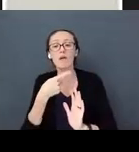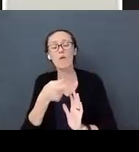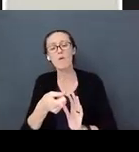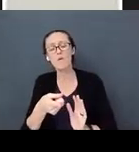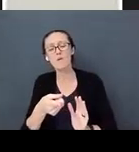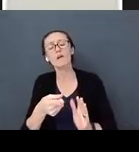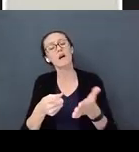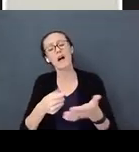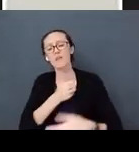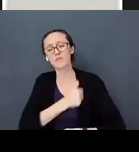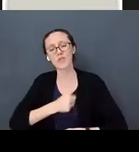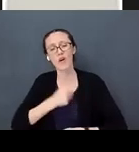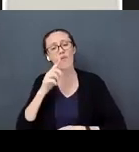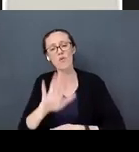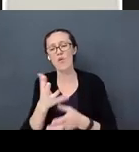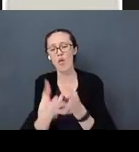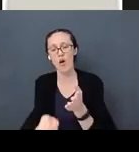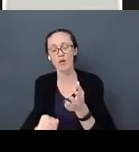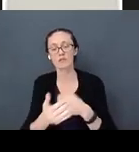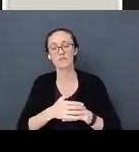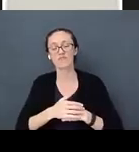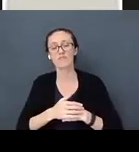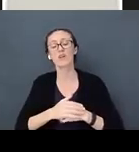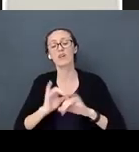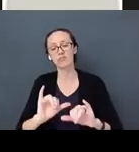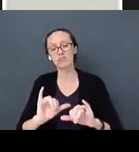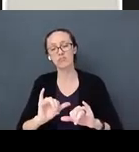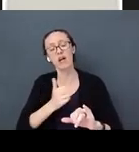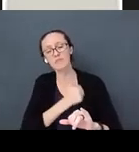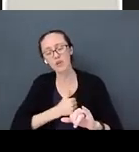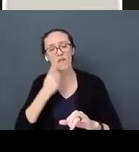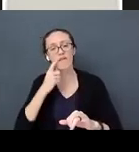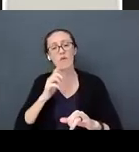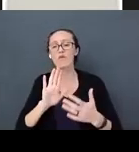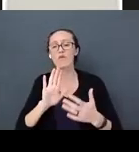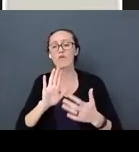"I am so sorry you are frustrated. I know that it must be so hard for you." You don't have to fix